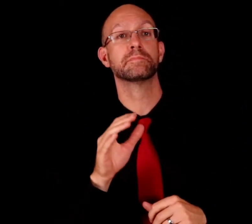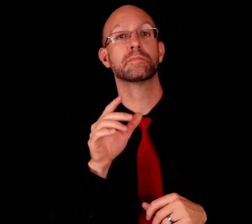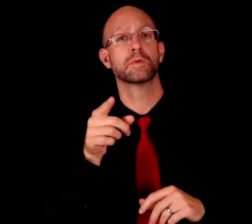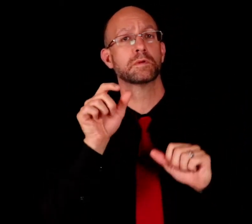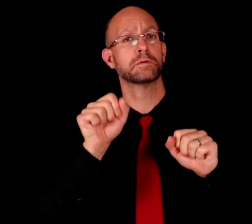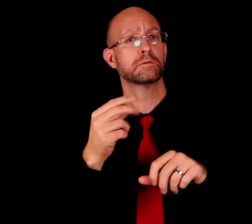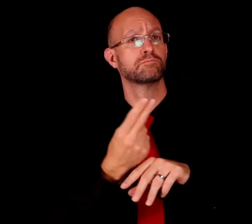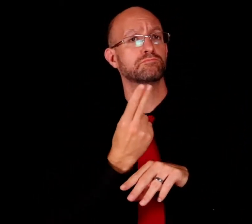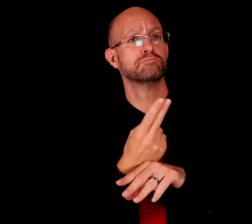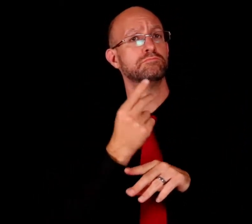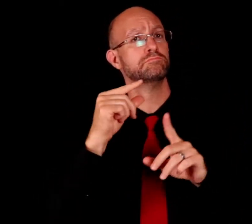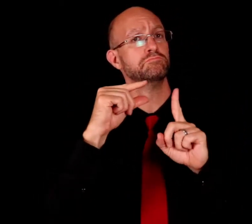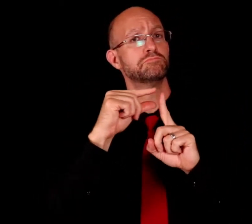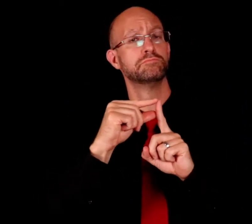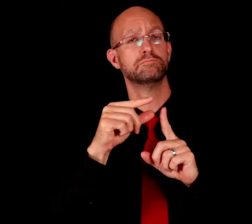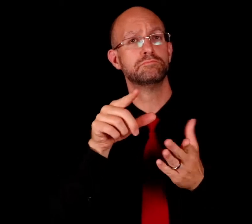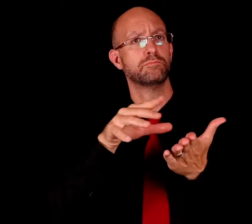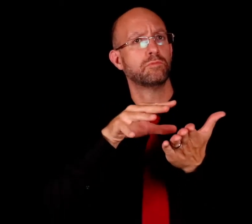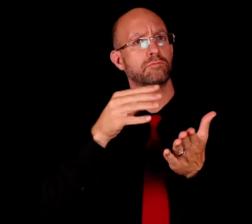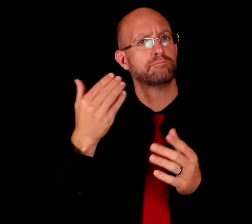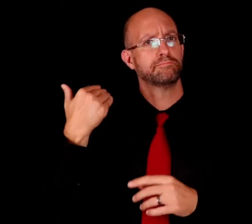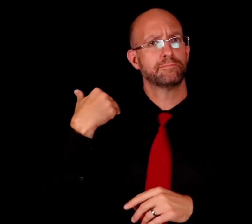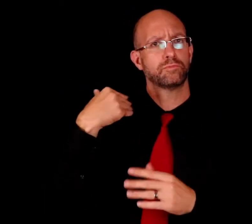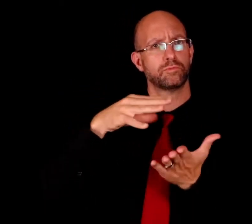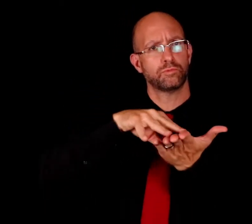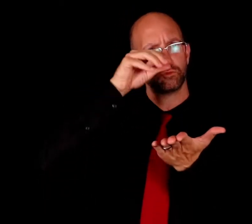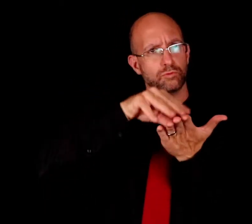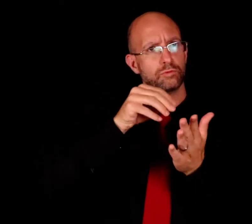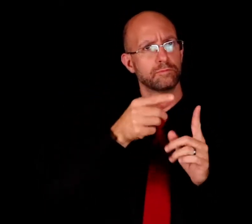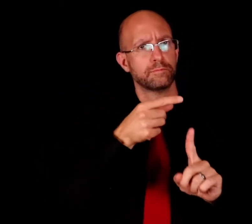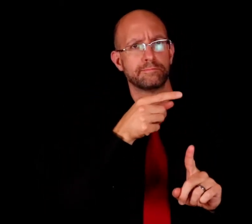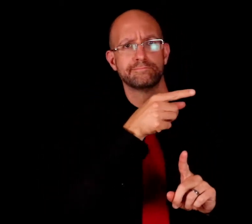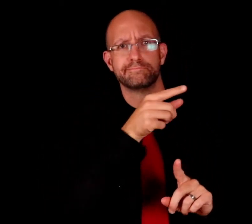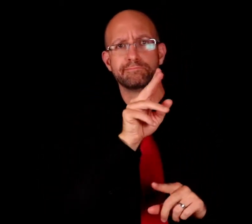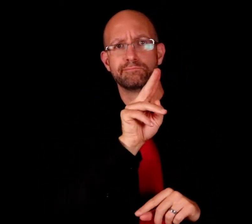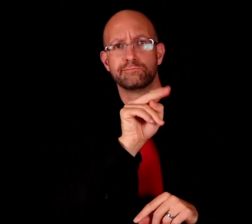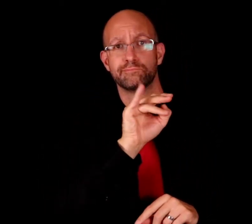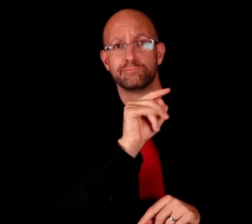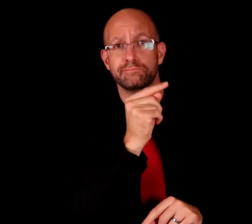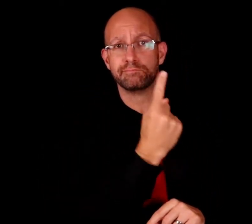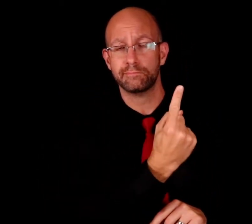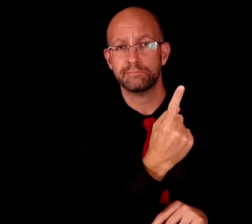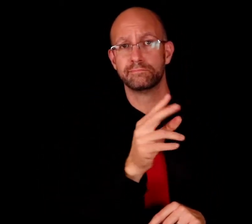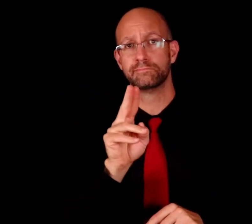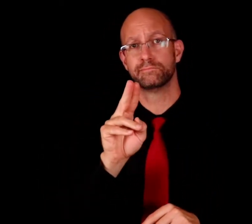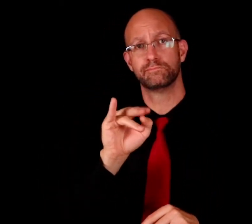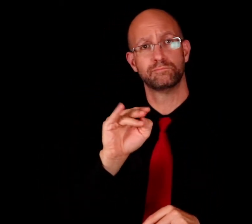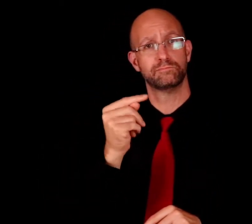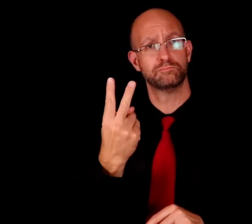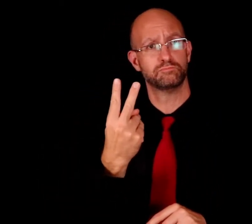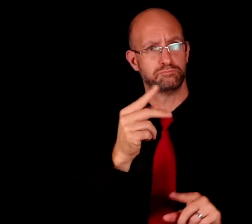you could use vocabulary previously learned in Units 1 and 2.